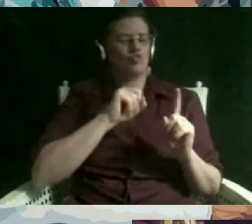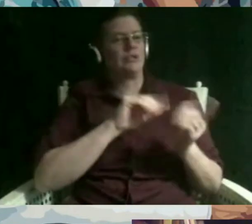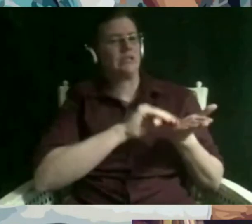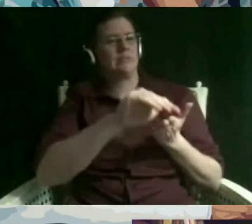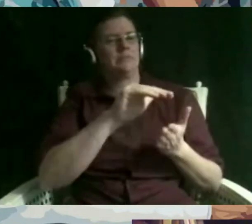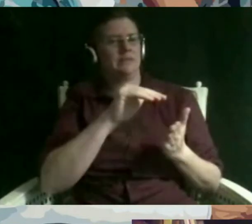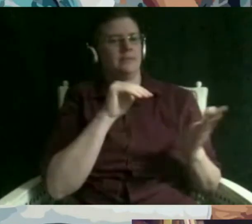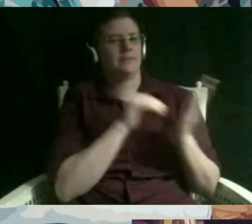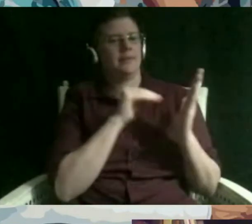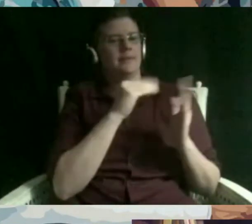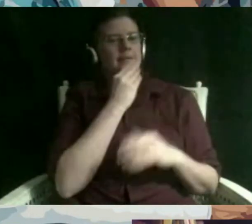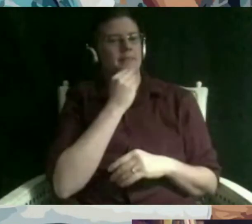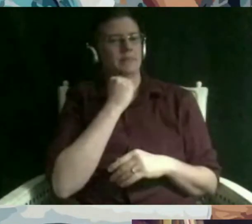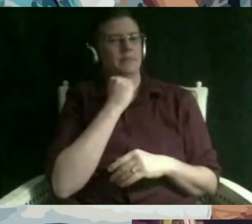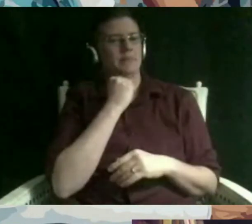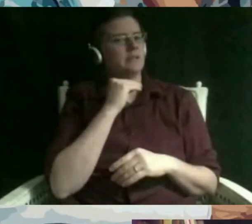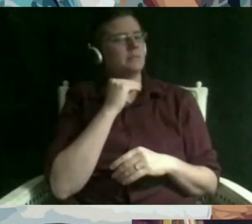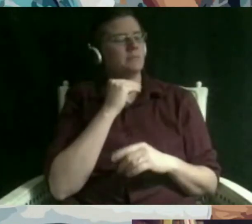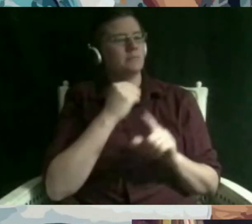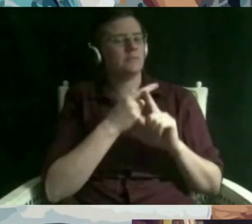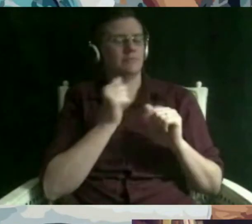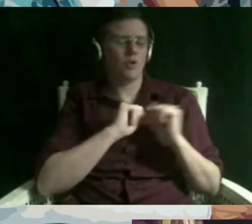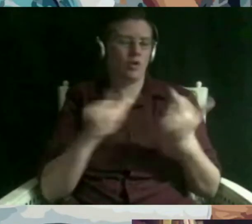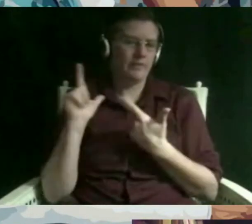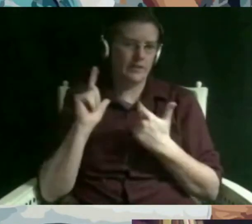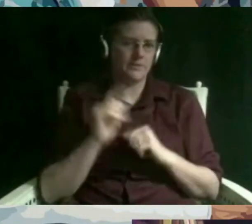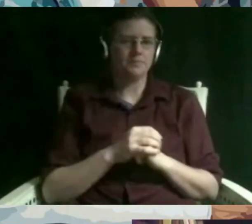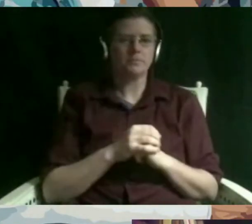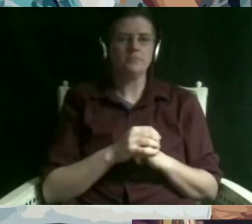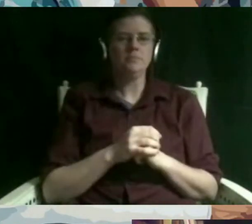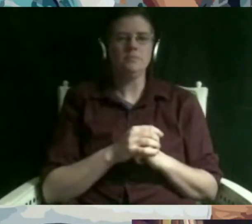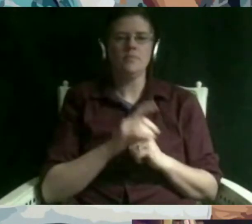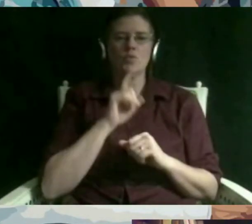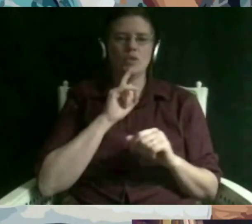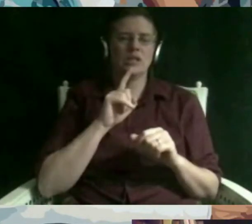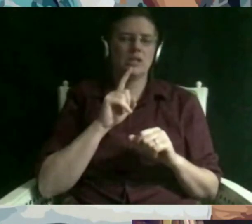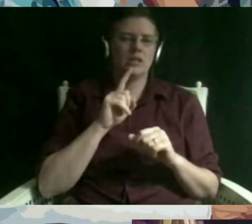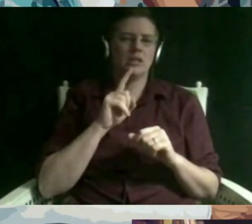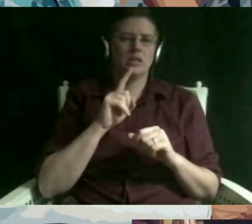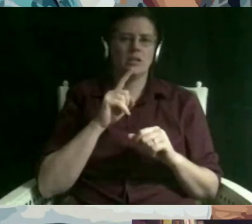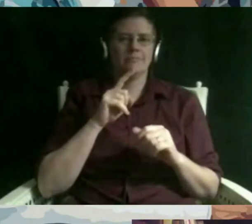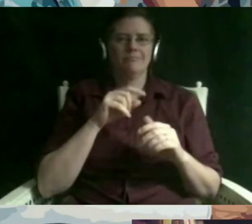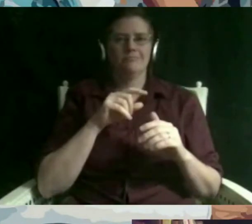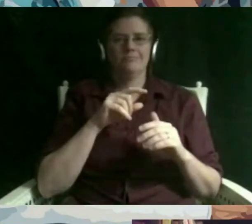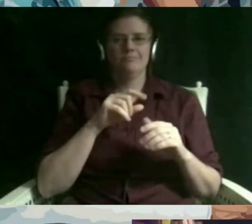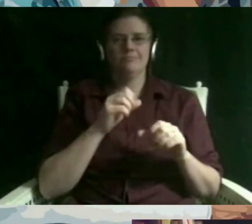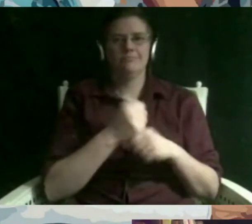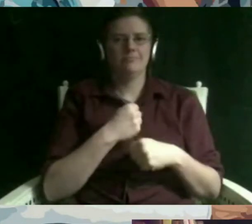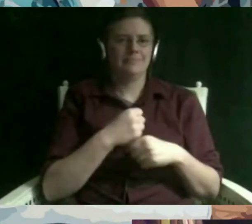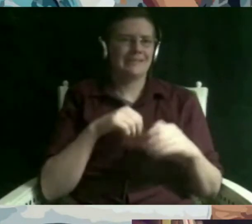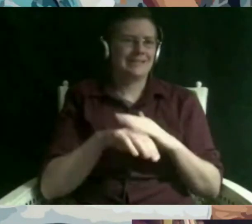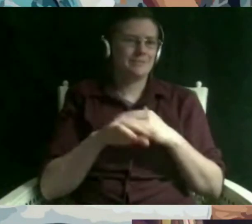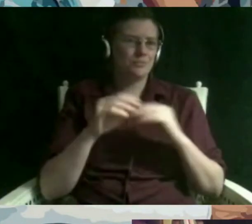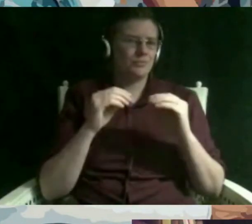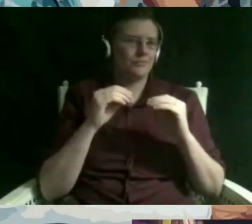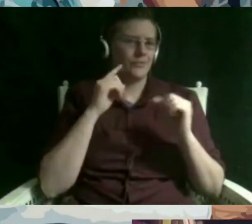against all of us and it really opens the door to more of it um i'd also say come learn who we are